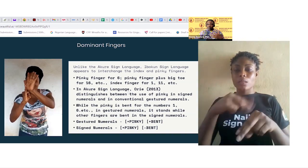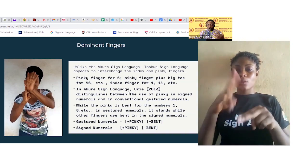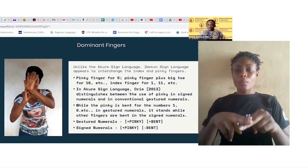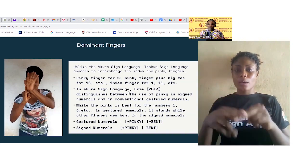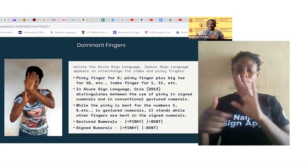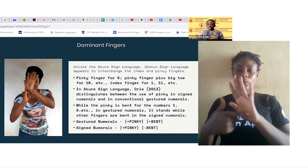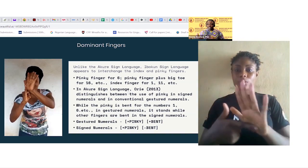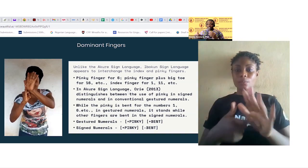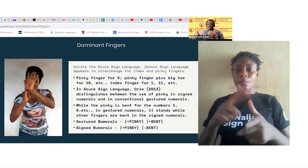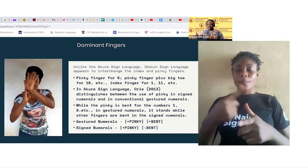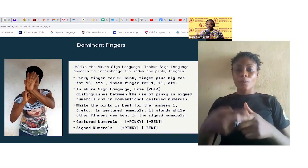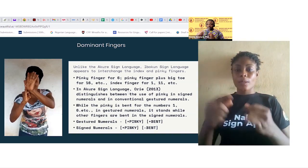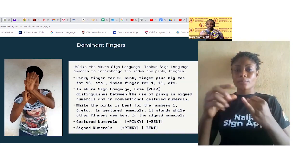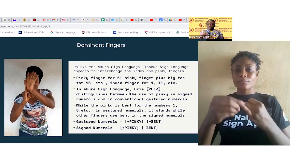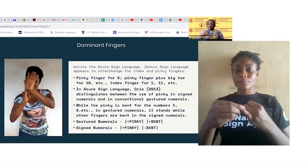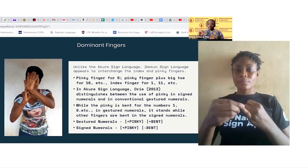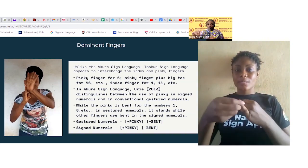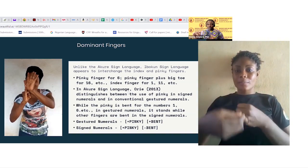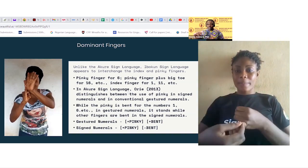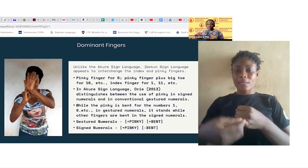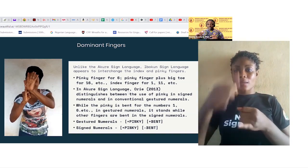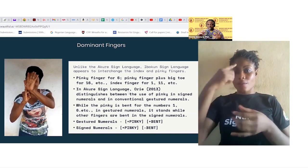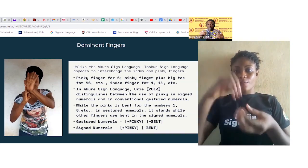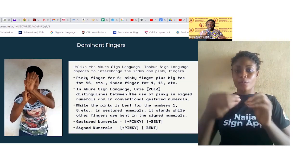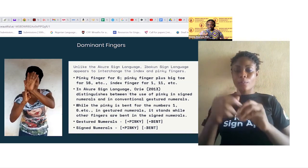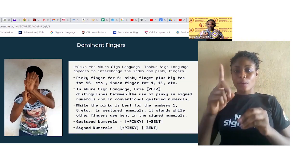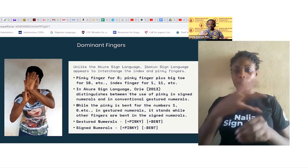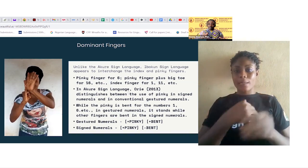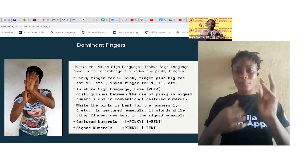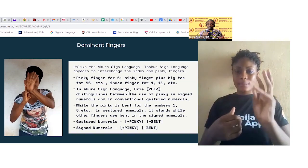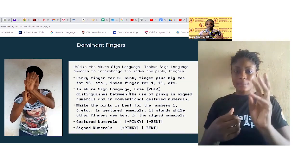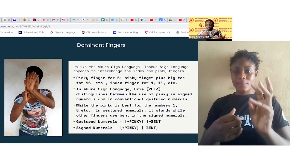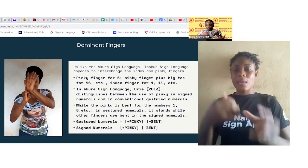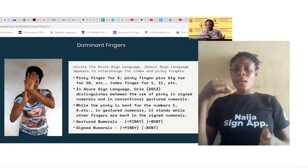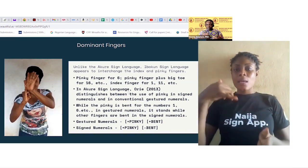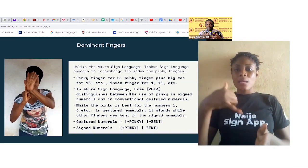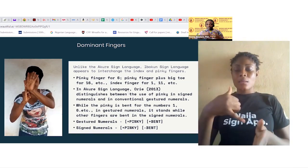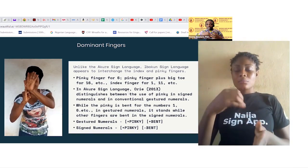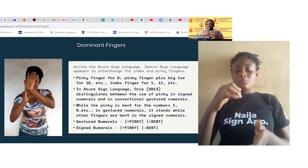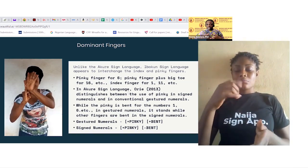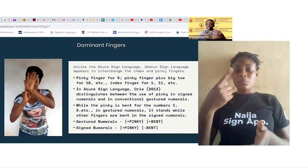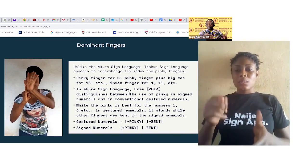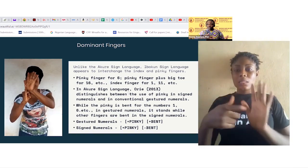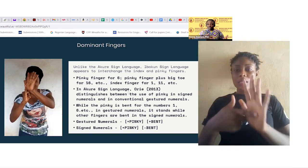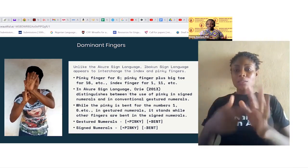while the pinky is bent for the numbers 1 and 6 etc., the gestured numerals